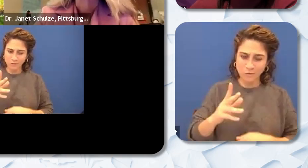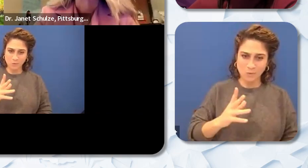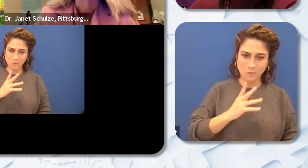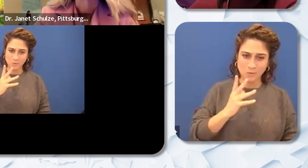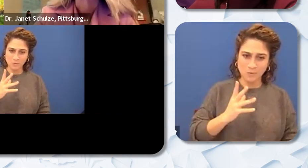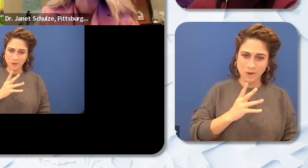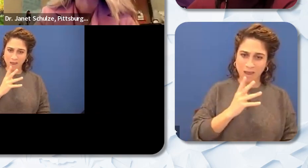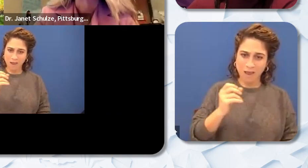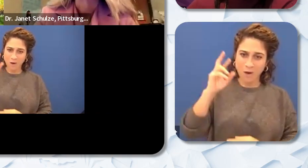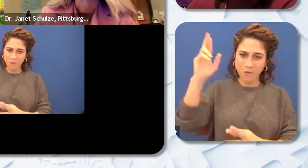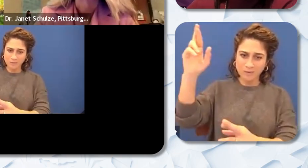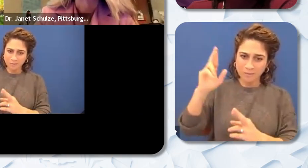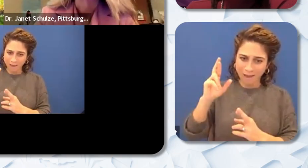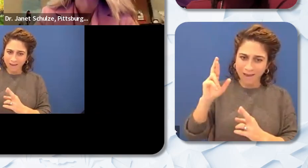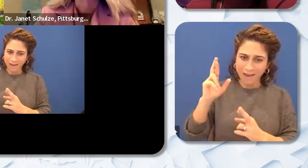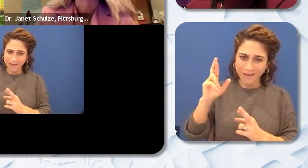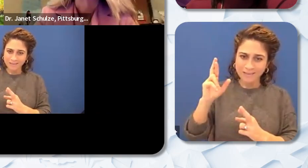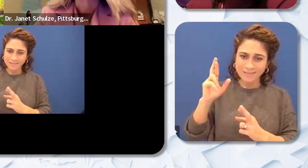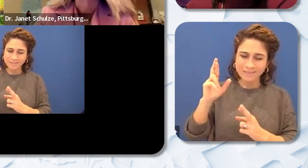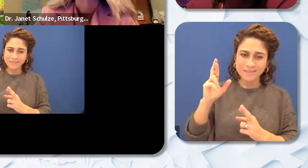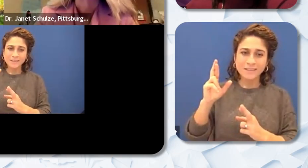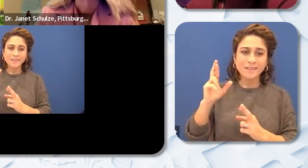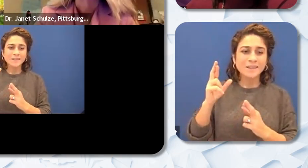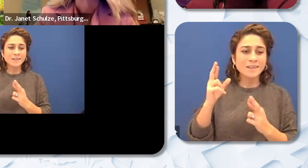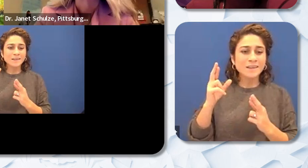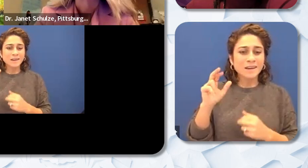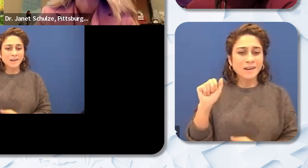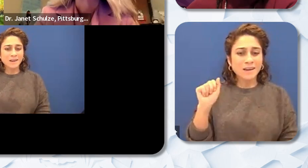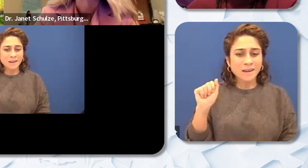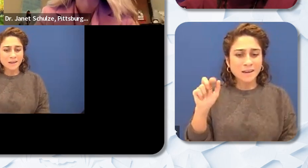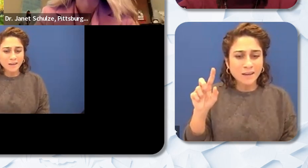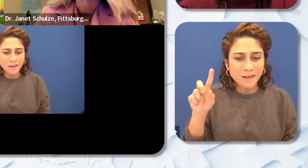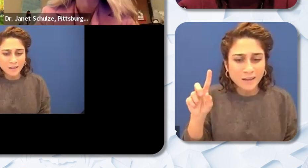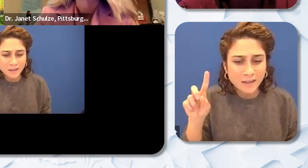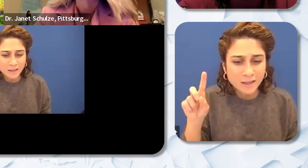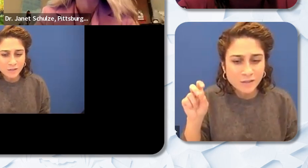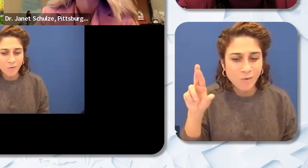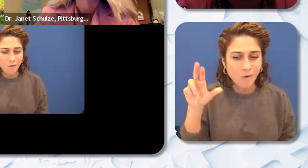teacher and what your role is. Adora what are you thinking when we're talking about meeting